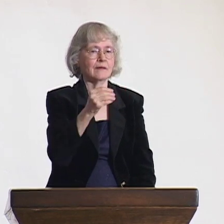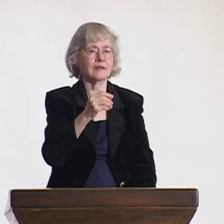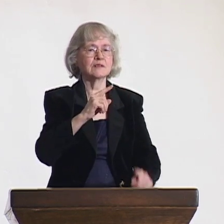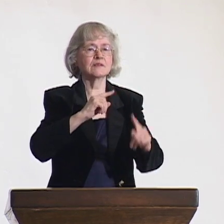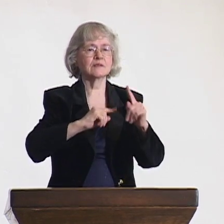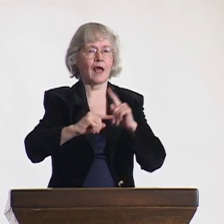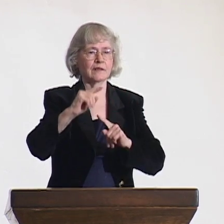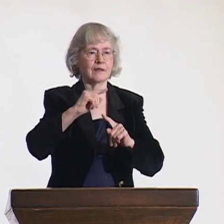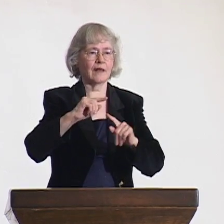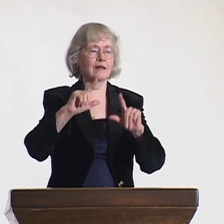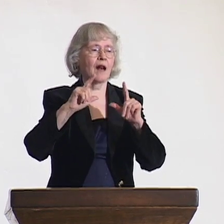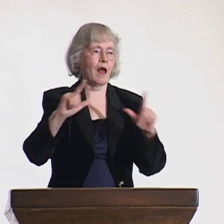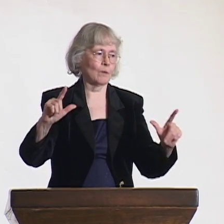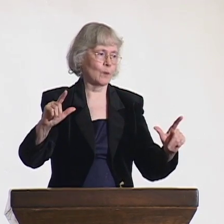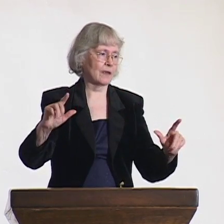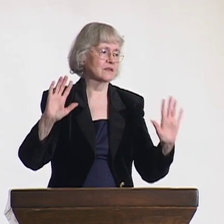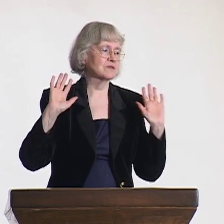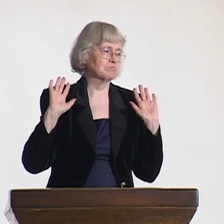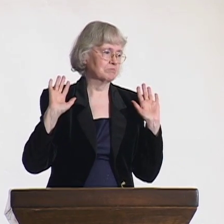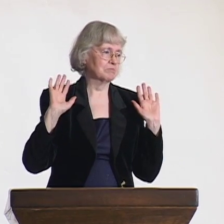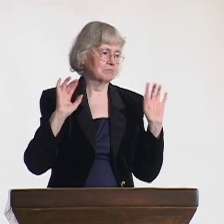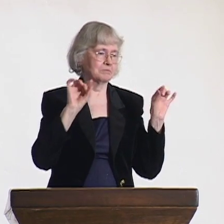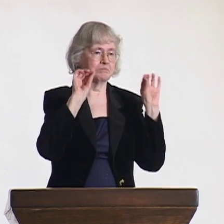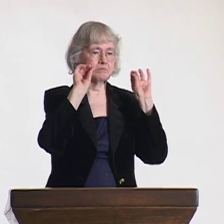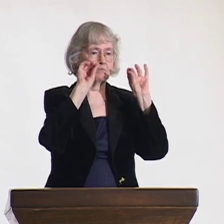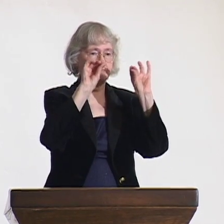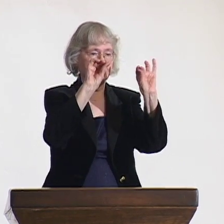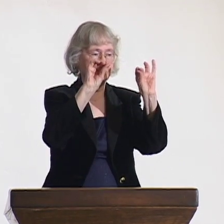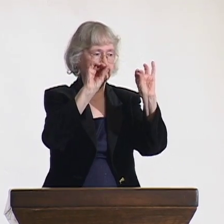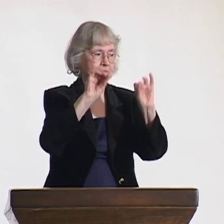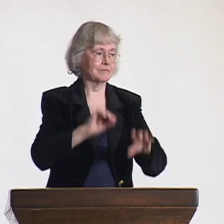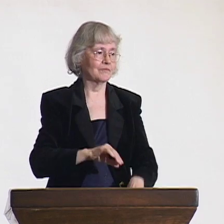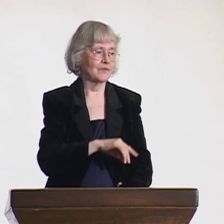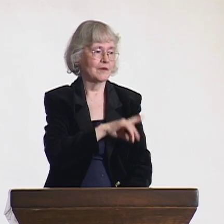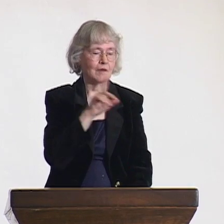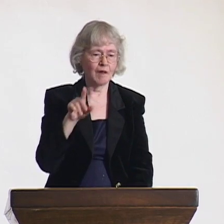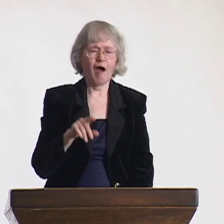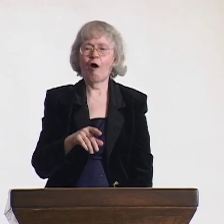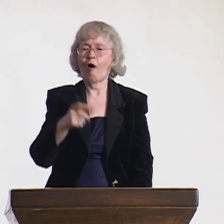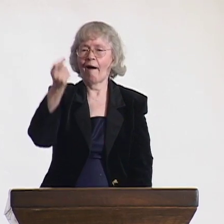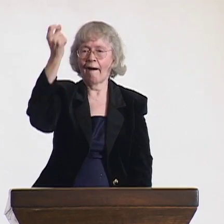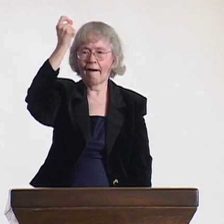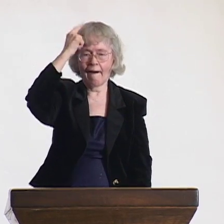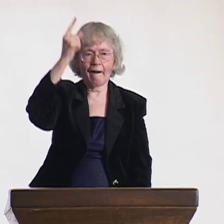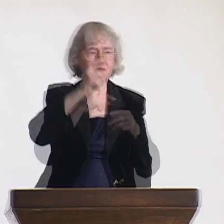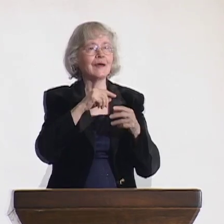and I made a differentiation between the two. The simple change in language made it more easy